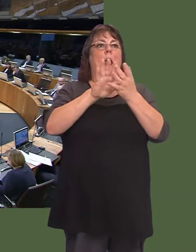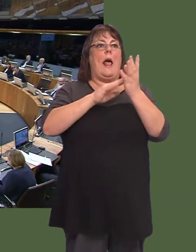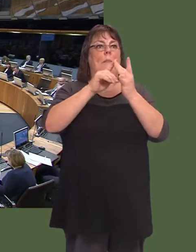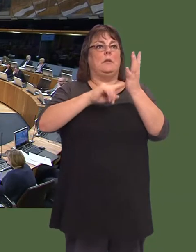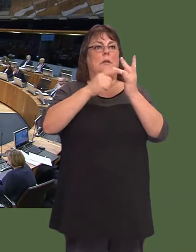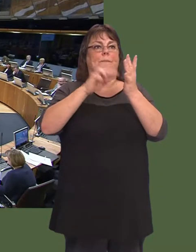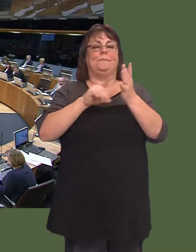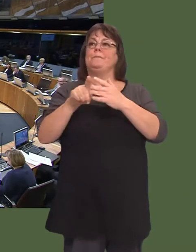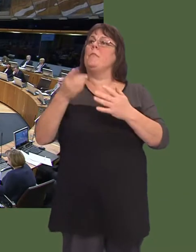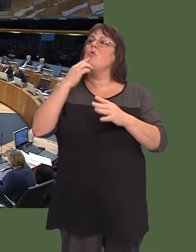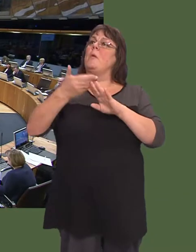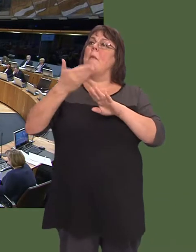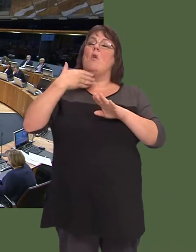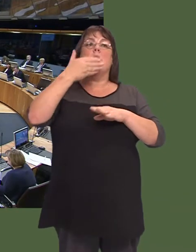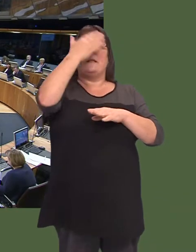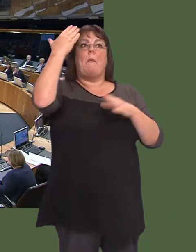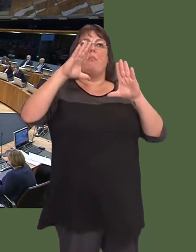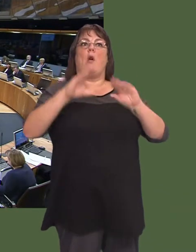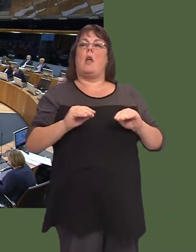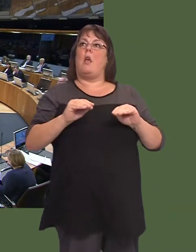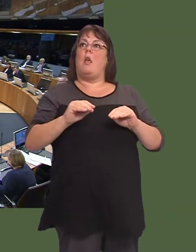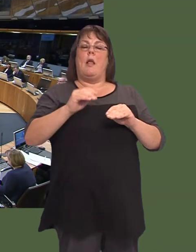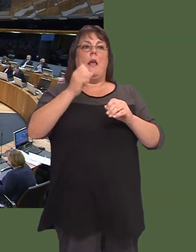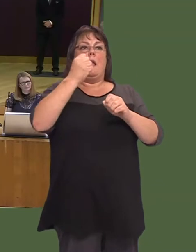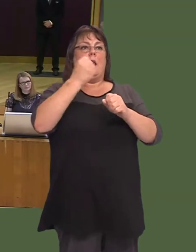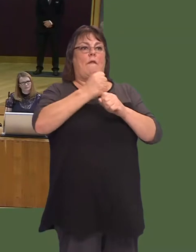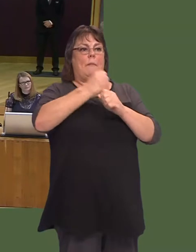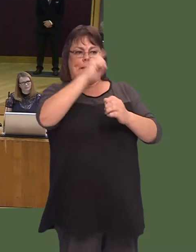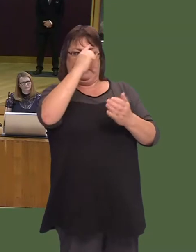Just before we rose for the summer recess, the Government pulled the rug out from underneath